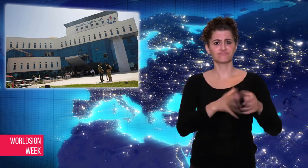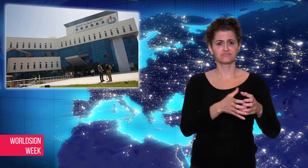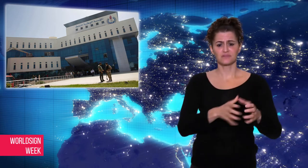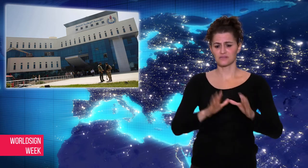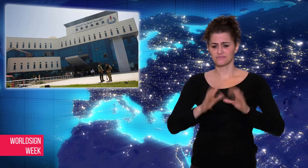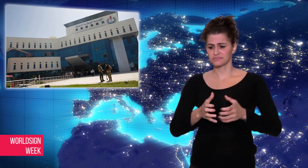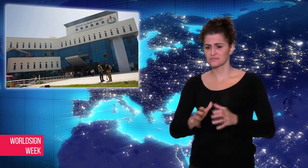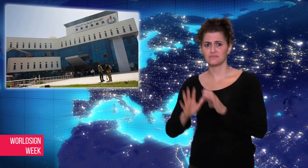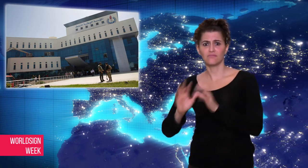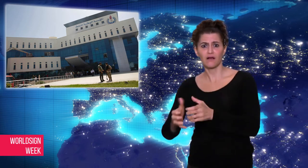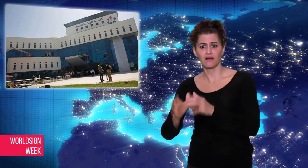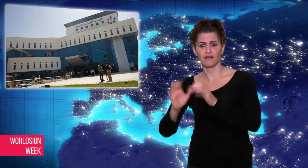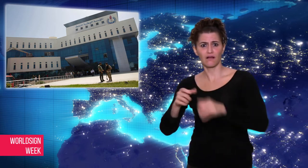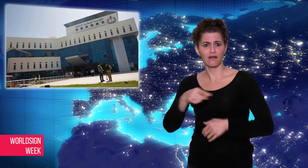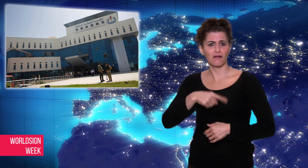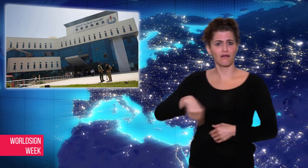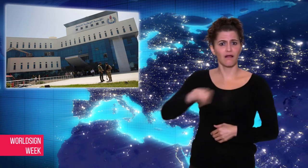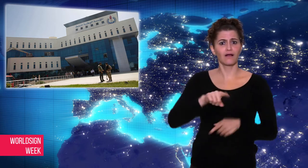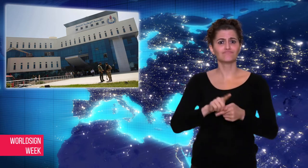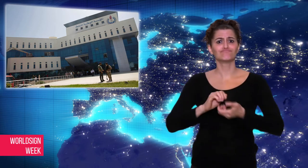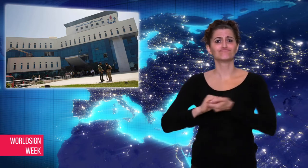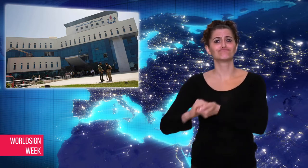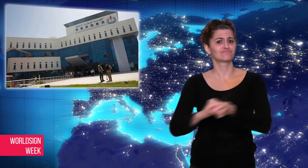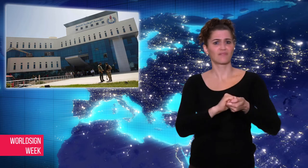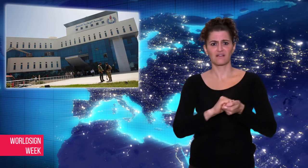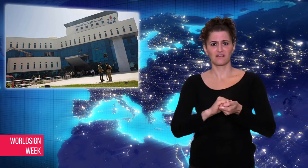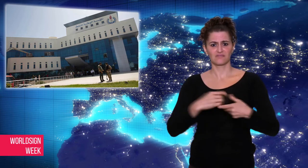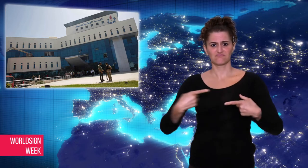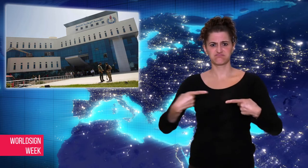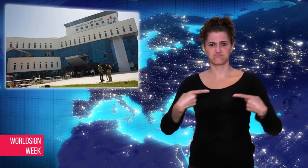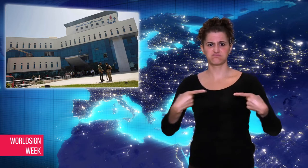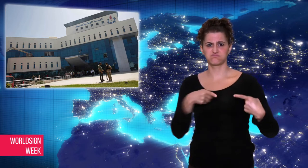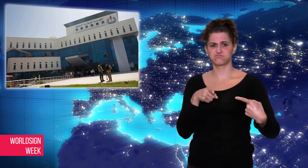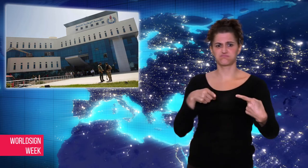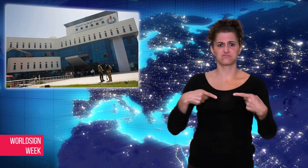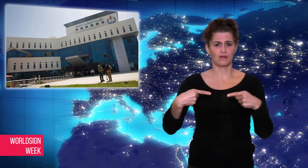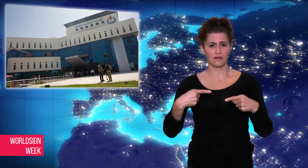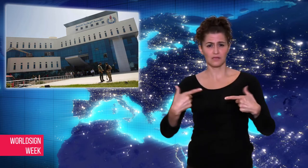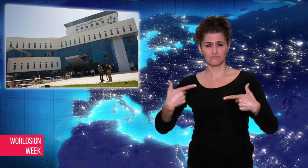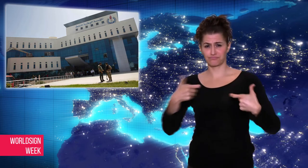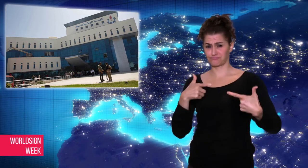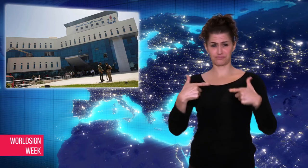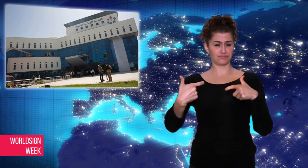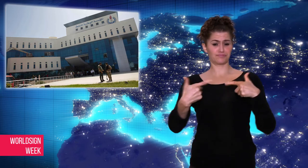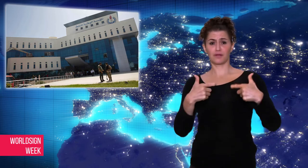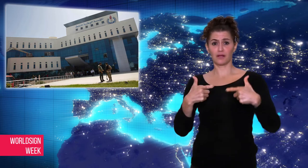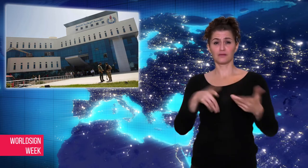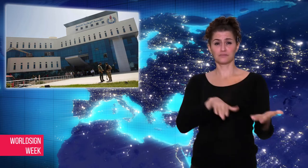left 61 dead. When dictator Muammar